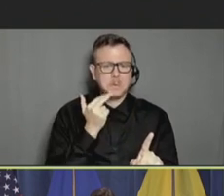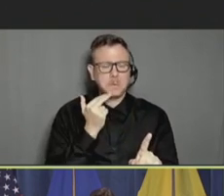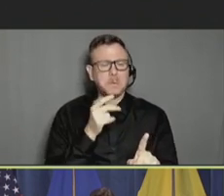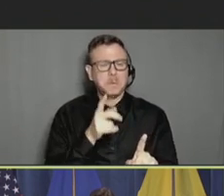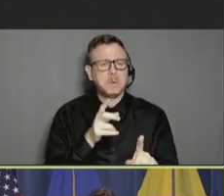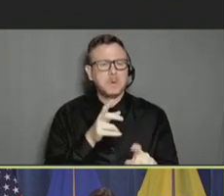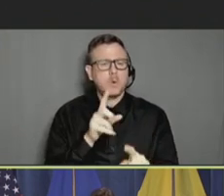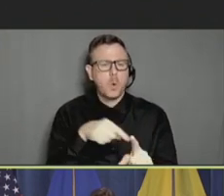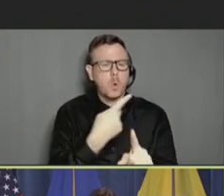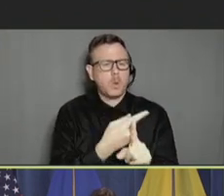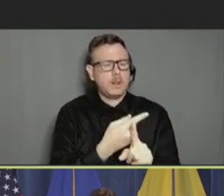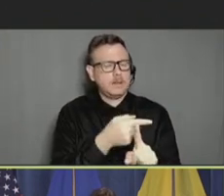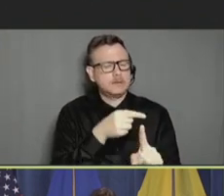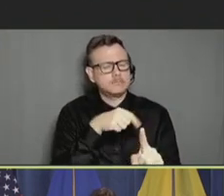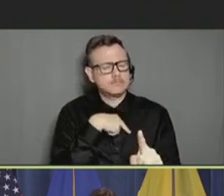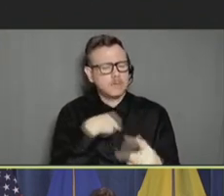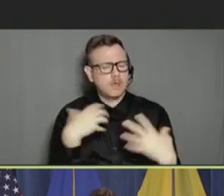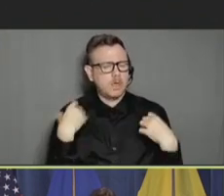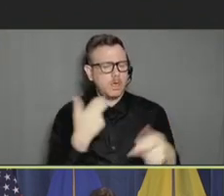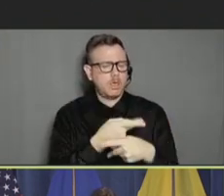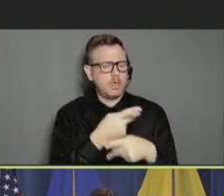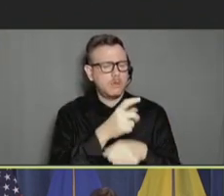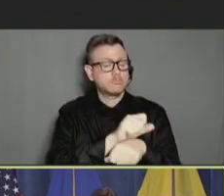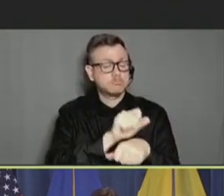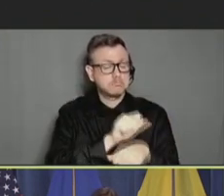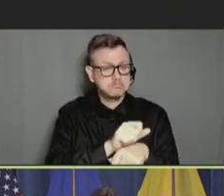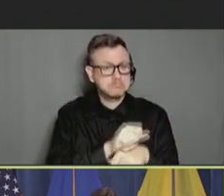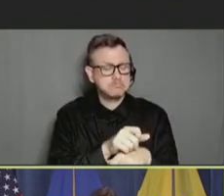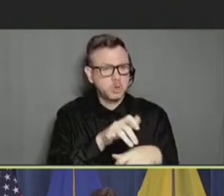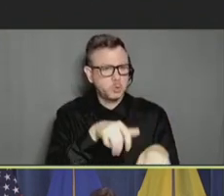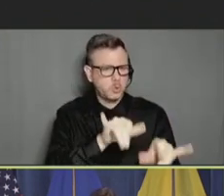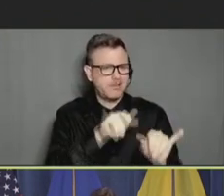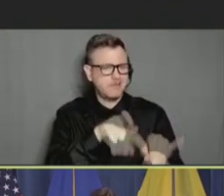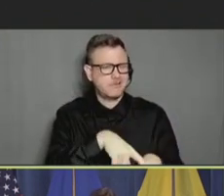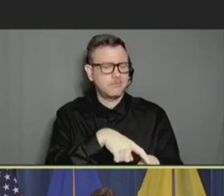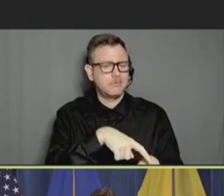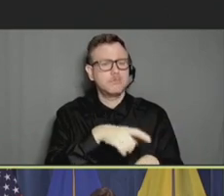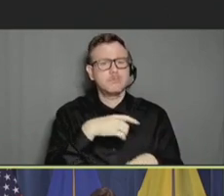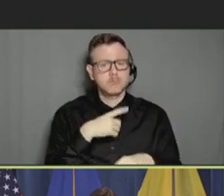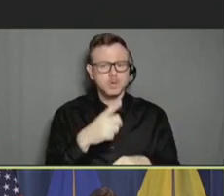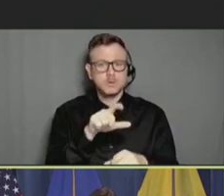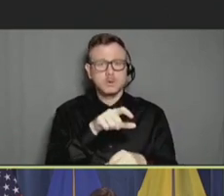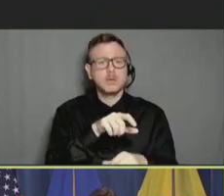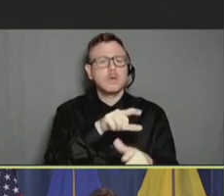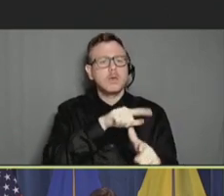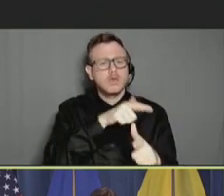workers at that point and just beginning to get to other priority groups. And there was